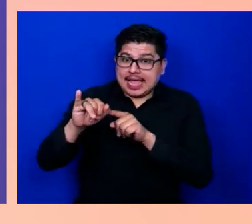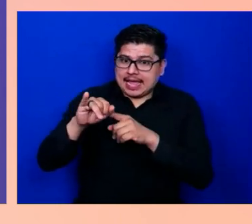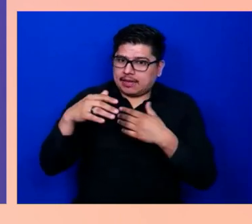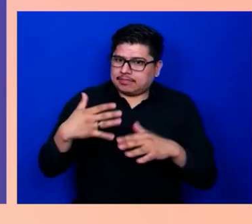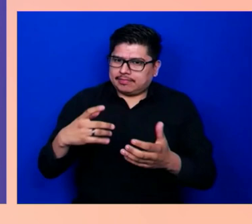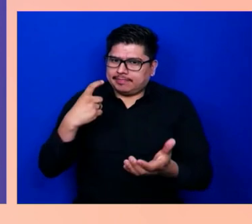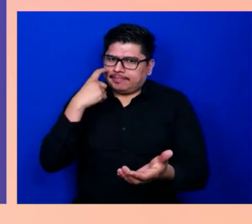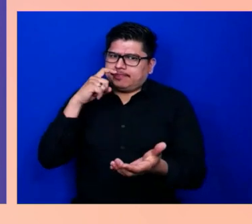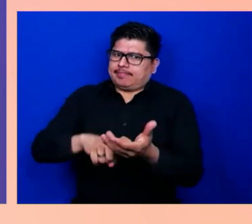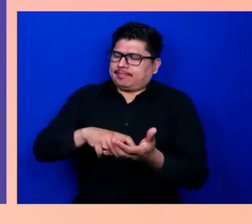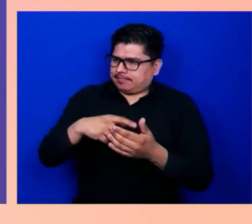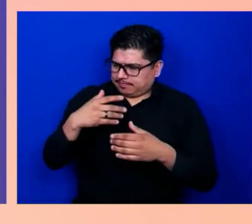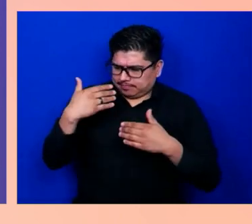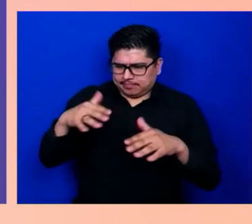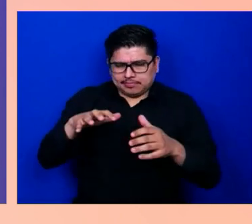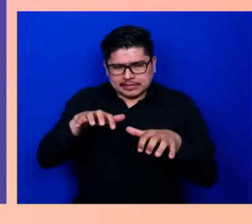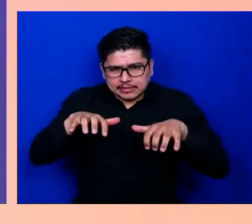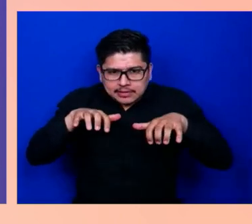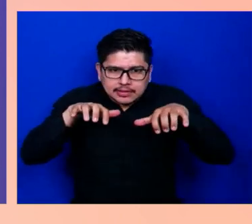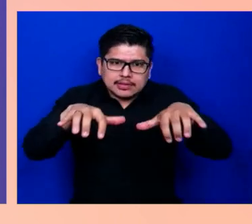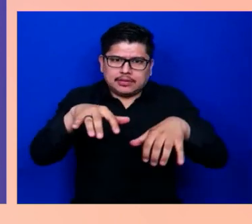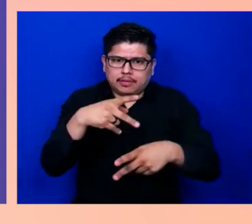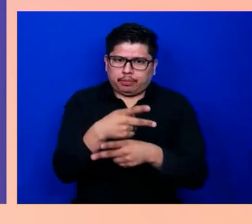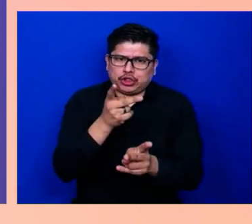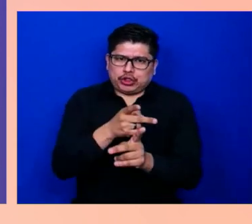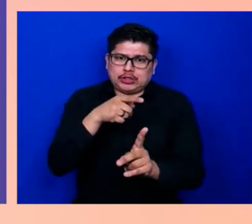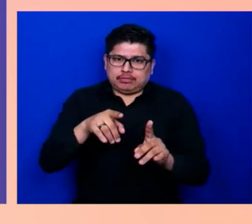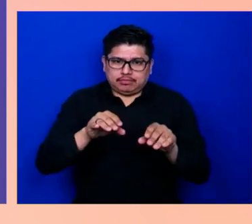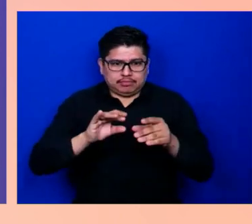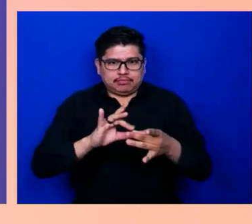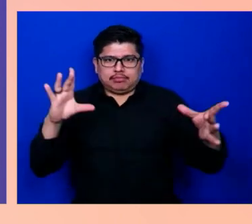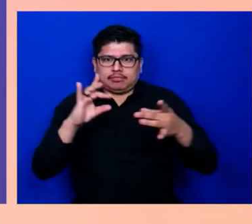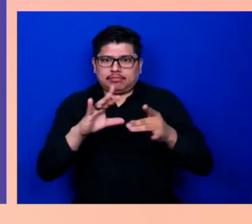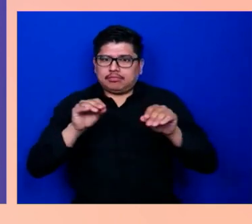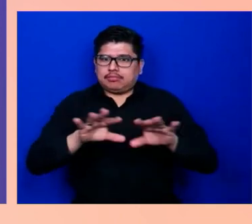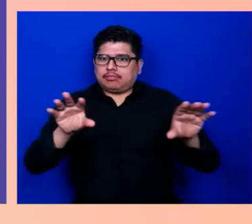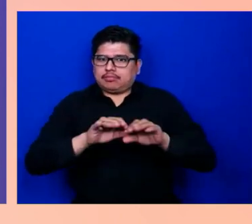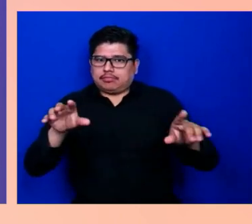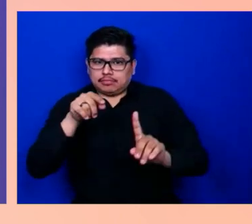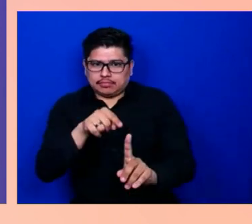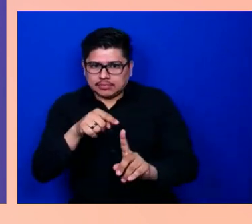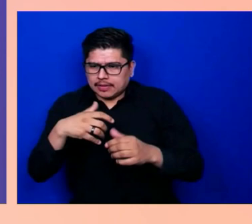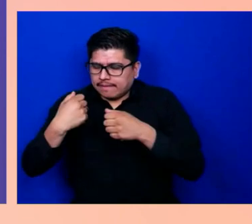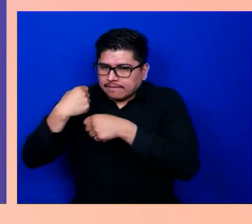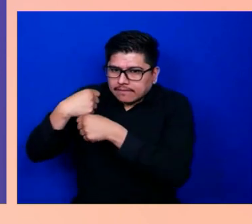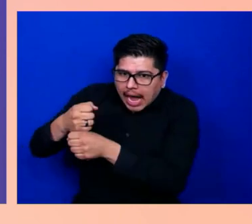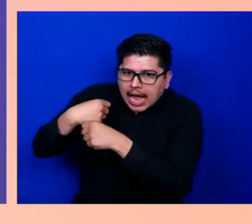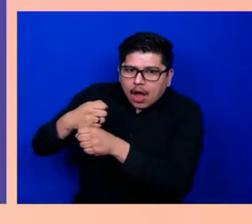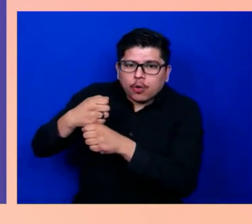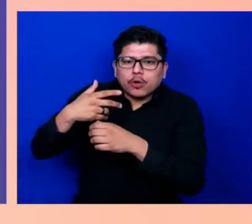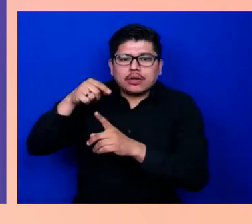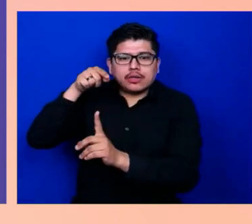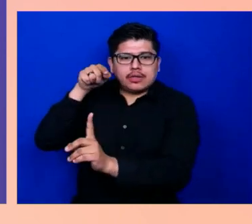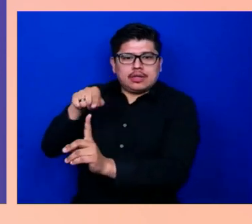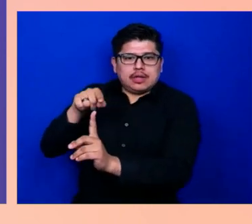But what you have here is a manufacturer who's been giving us the up-to-date accurate information.